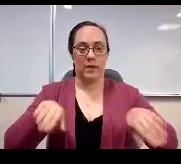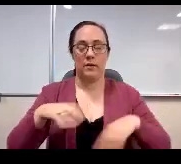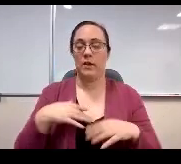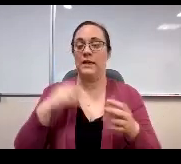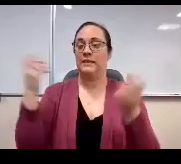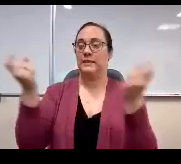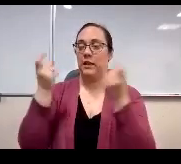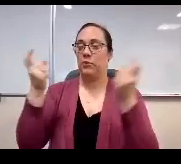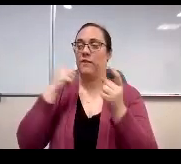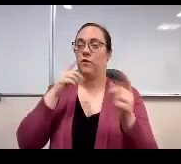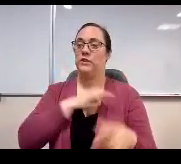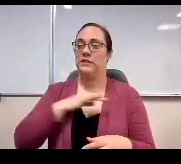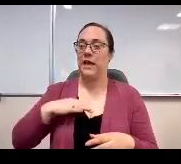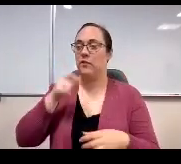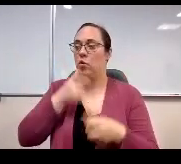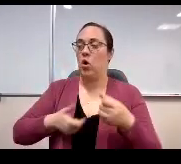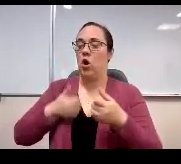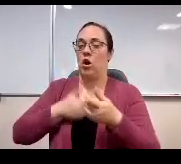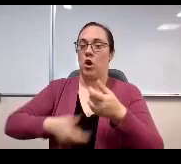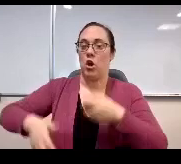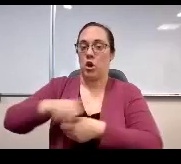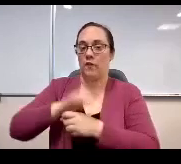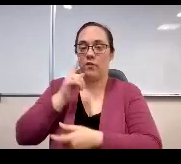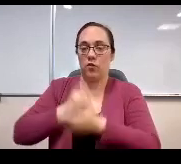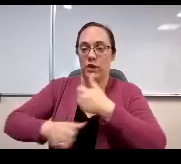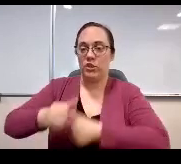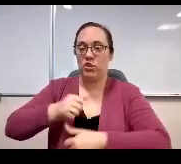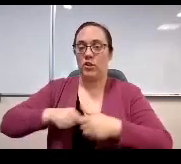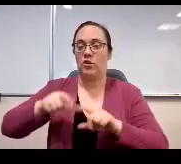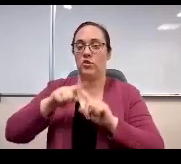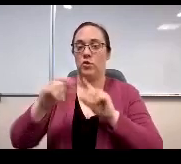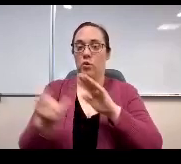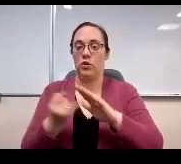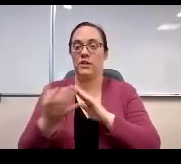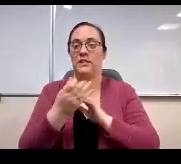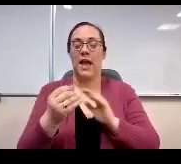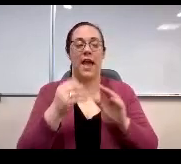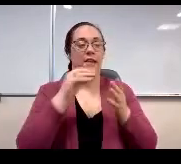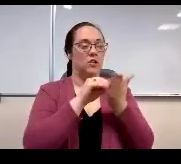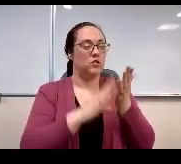each other during quarantines and we learned from our students who helped us to improve teaching and learning